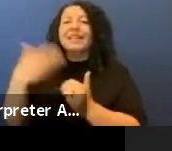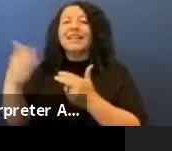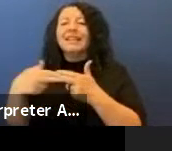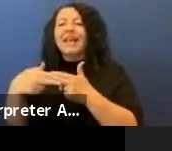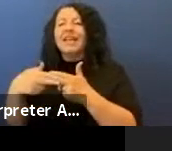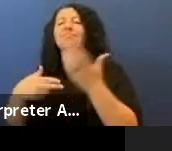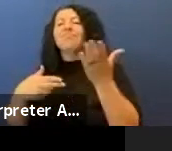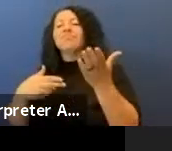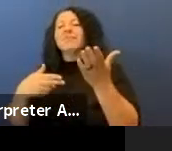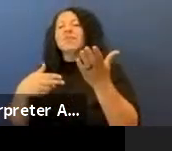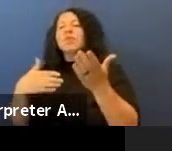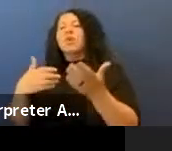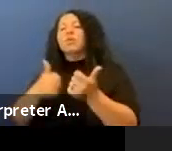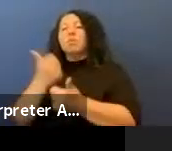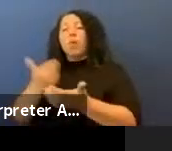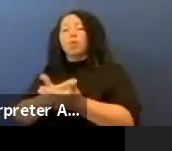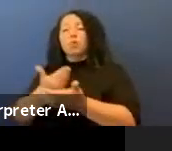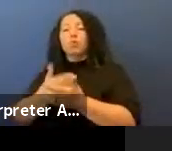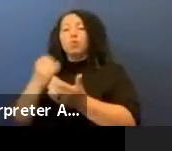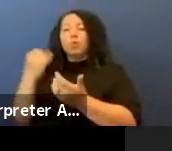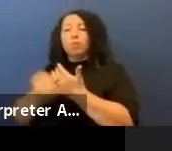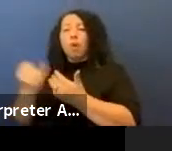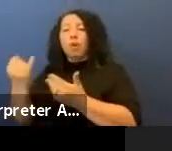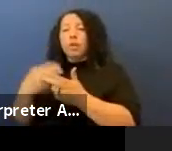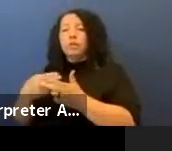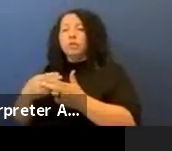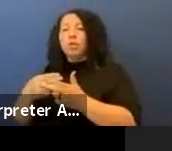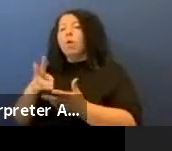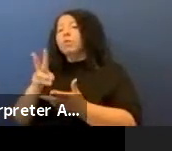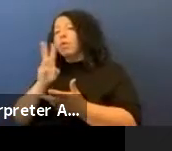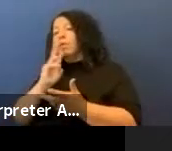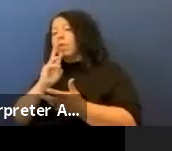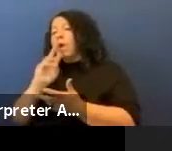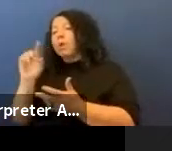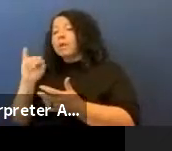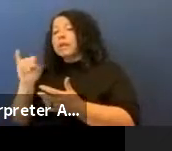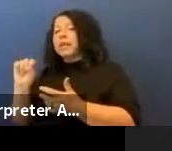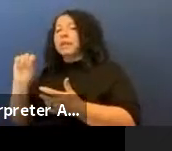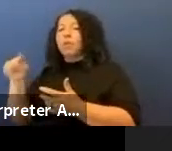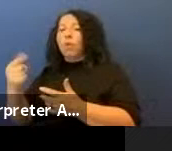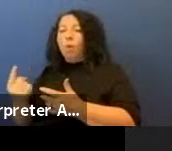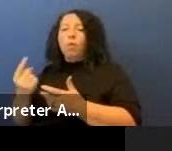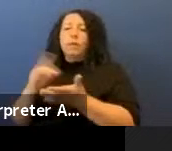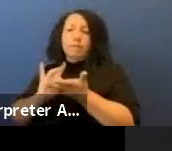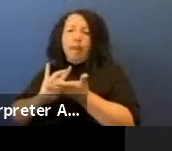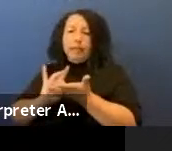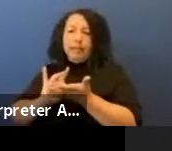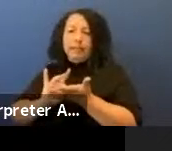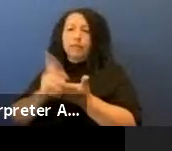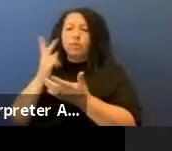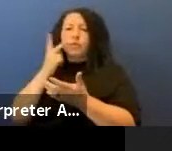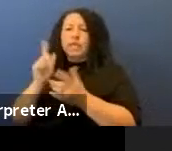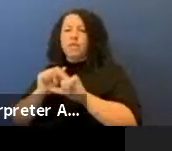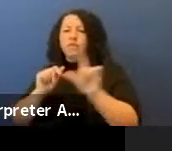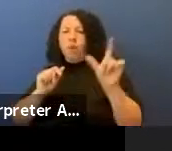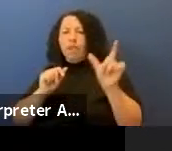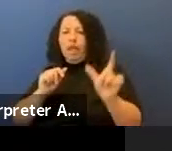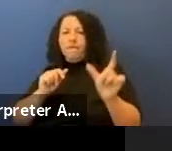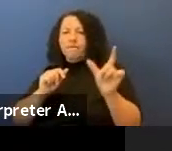This is the newest project, it's called "Water is Your Only Medicine" you see that in the far left and this piece is done